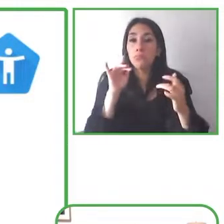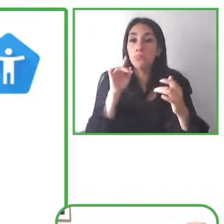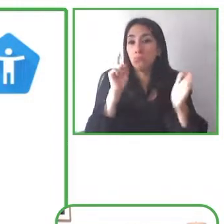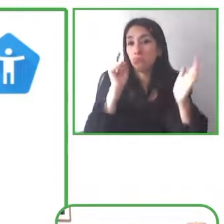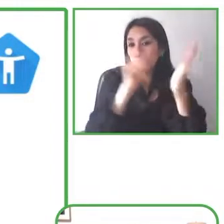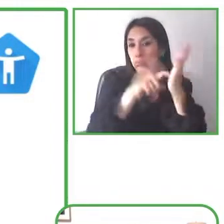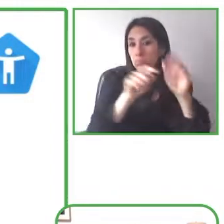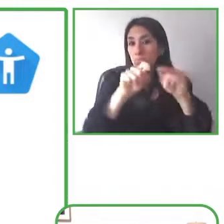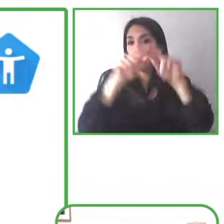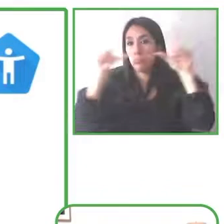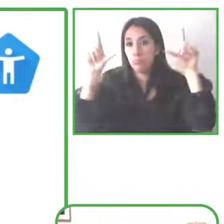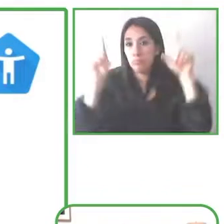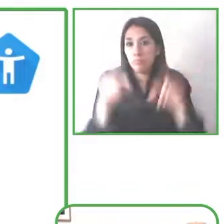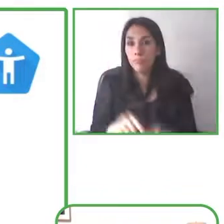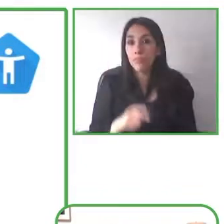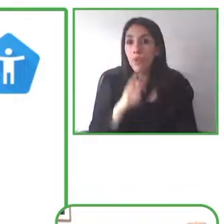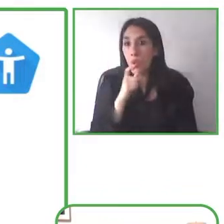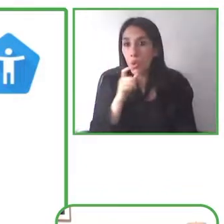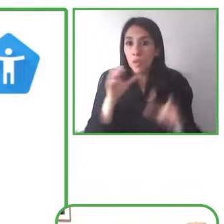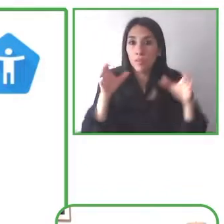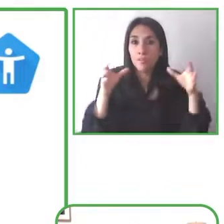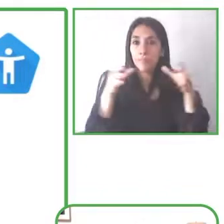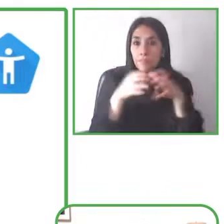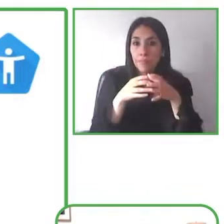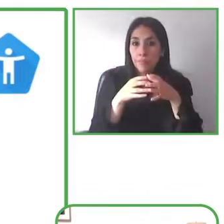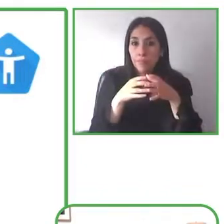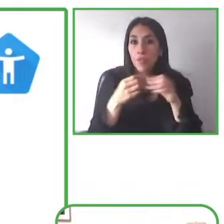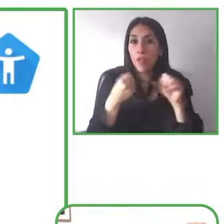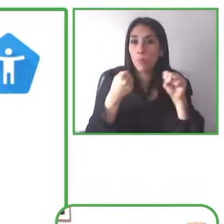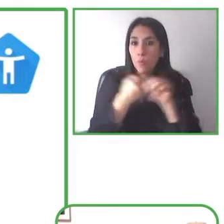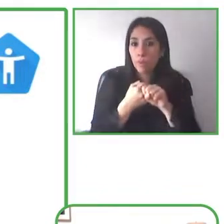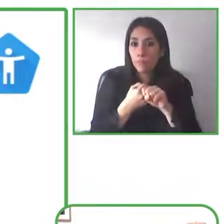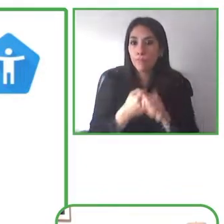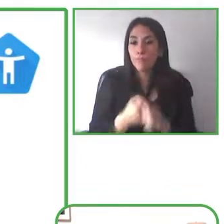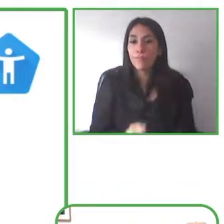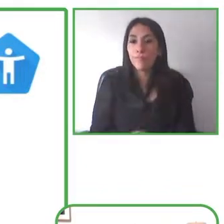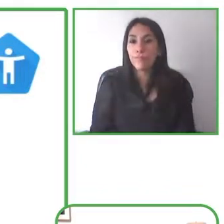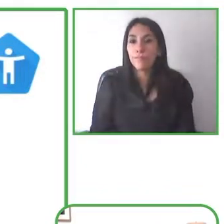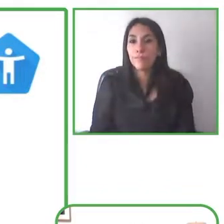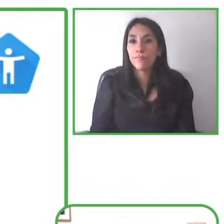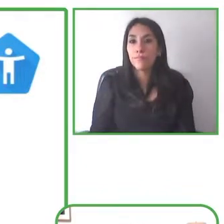up to help our users whether they have questions about how our products work